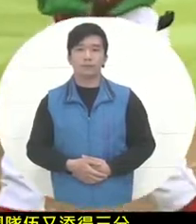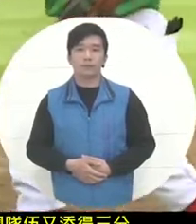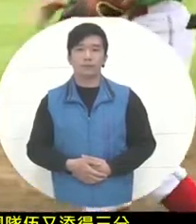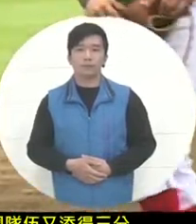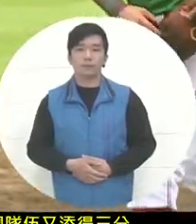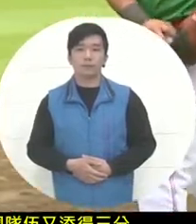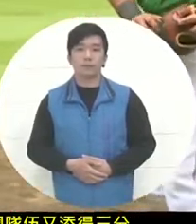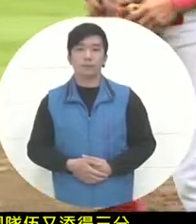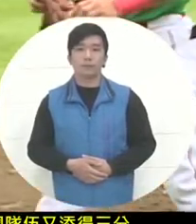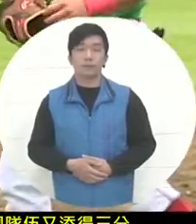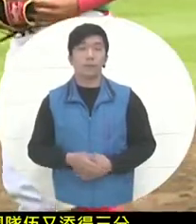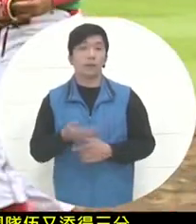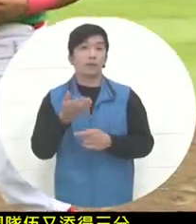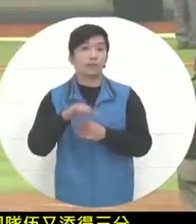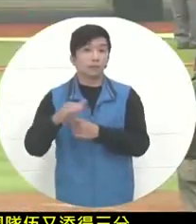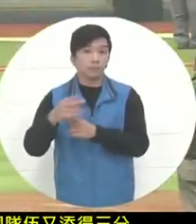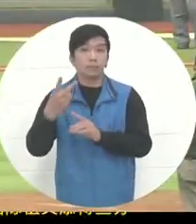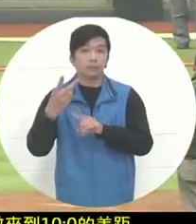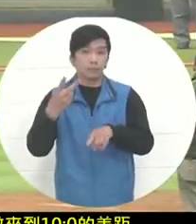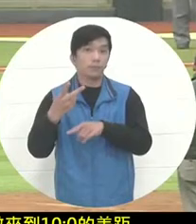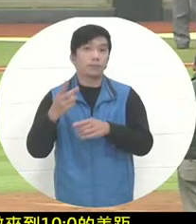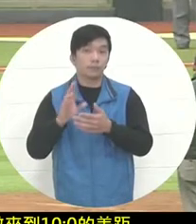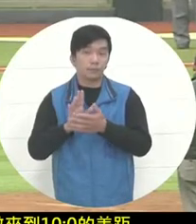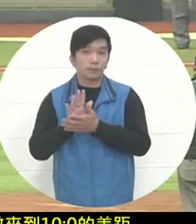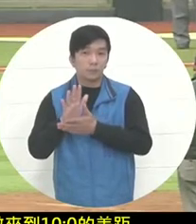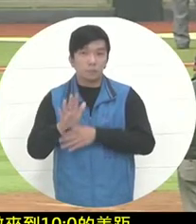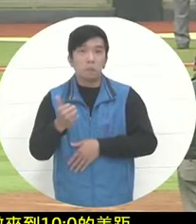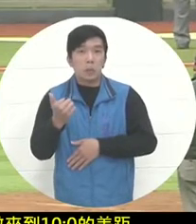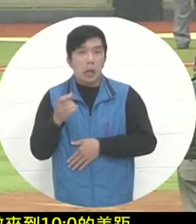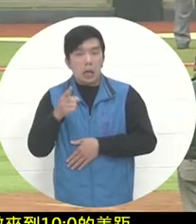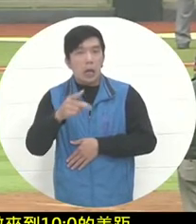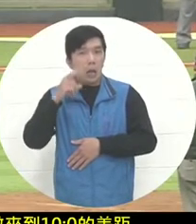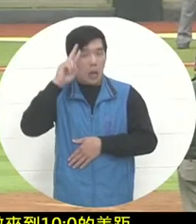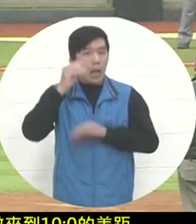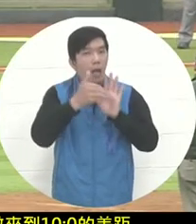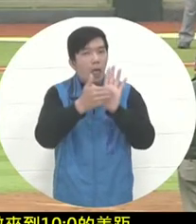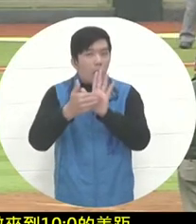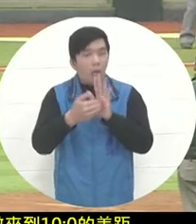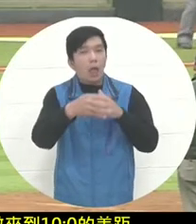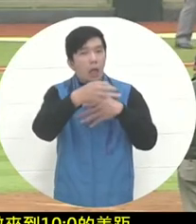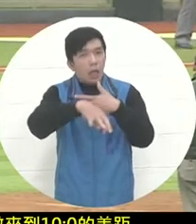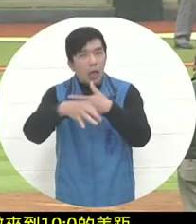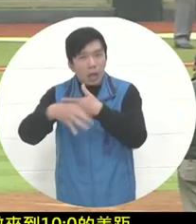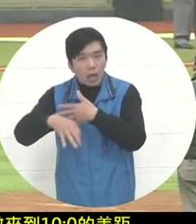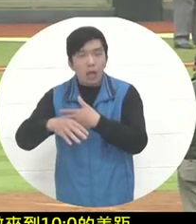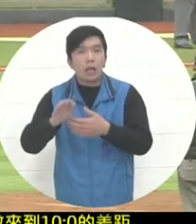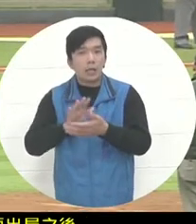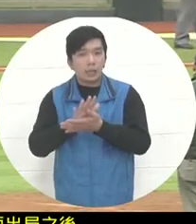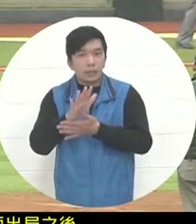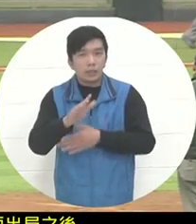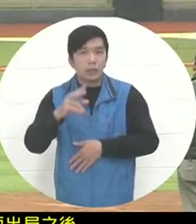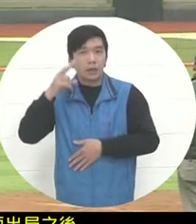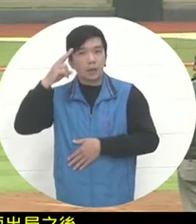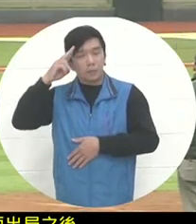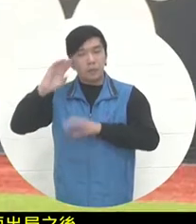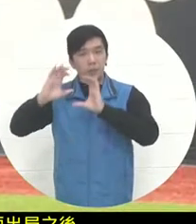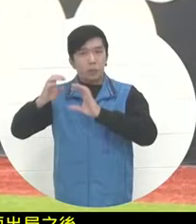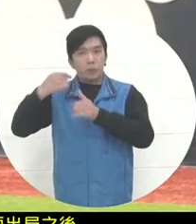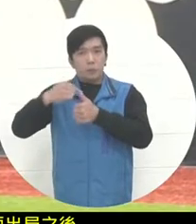, after two outs, the Mexican coach also called a timeout at the right time after the mistake and score loss occurred